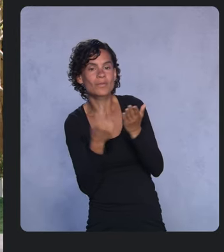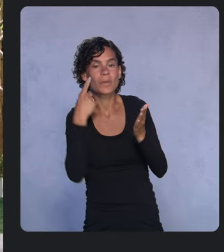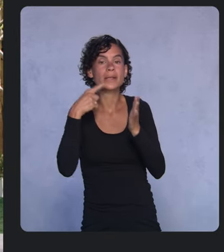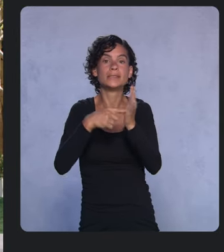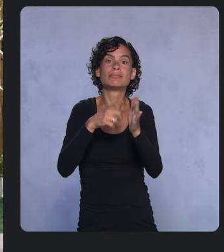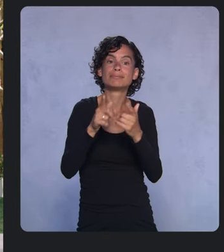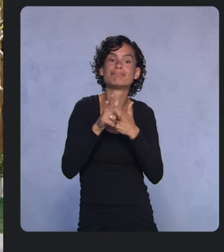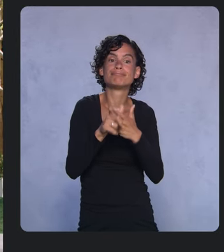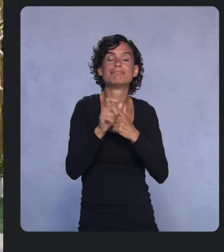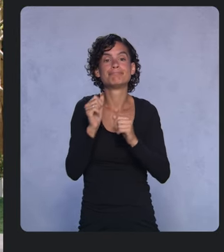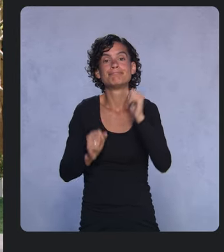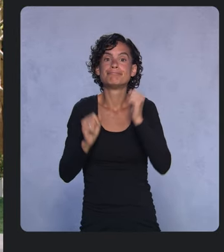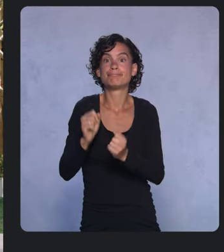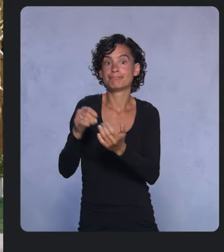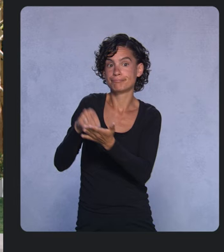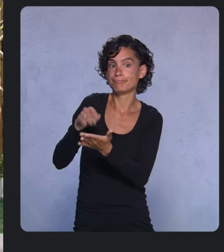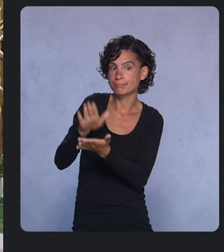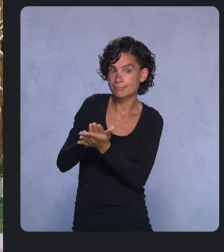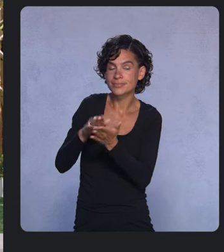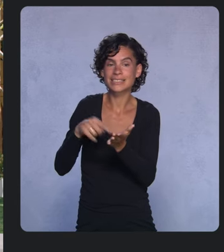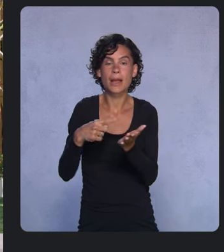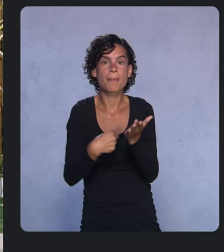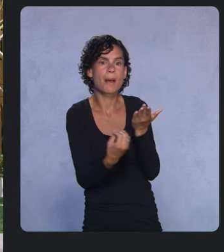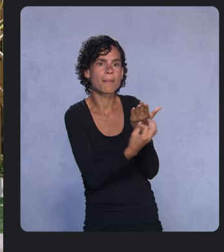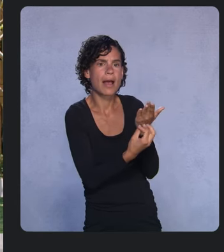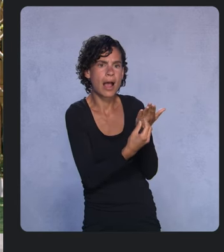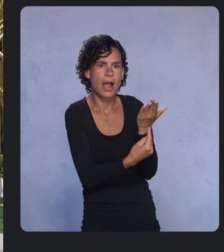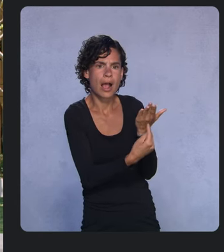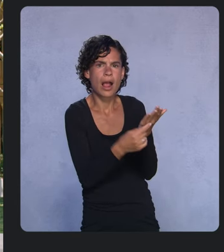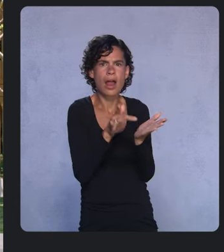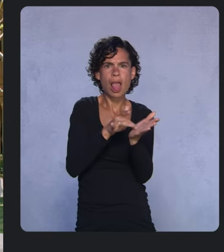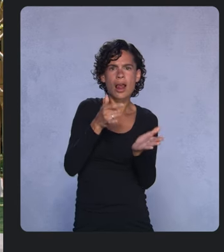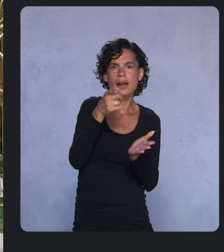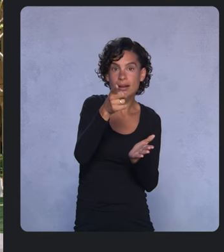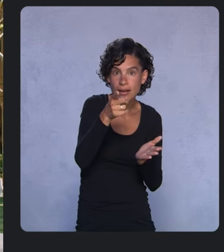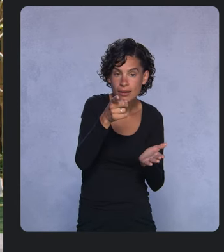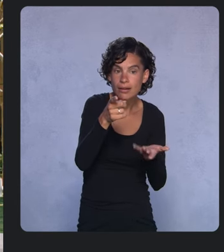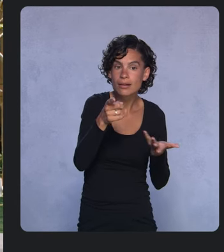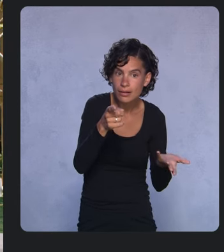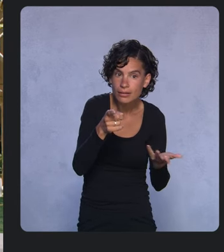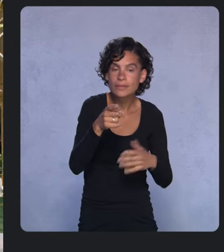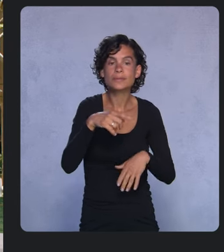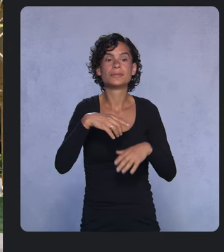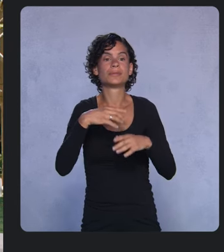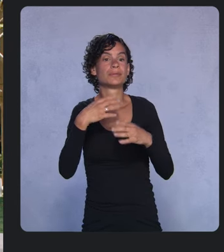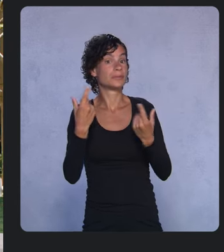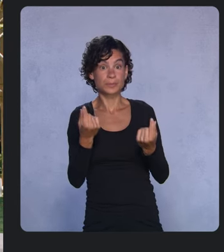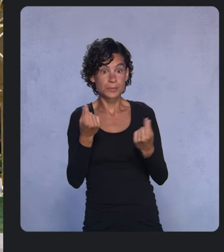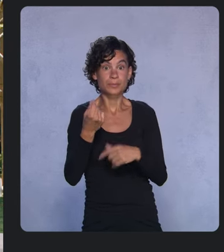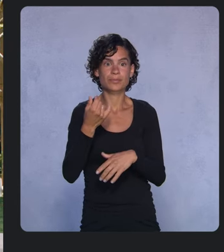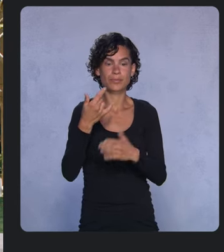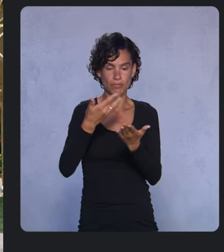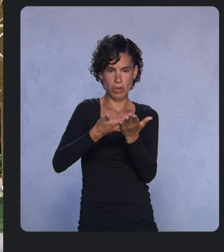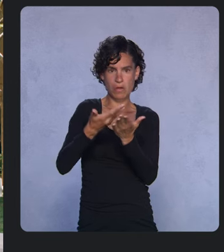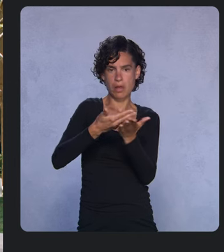But sometimes they're misused. Now you can only start foreground services from user actions or external events.